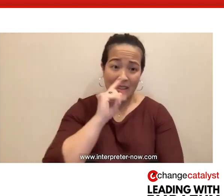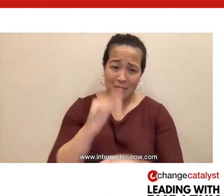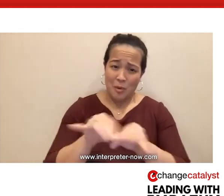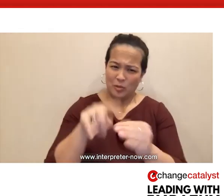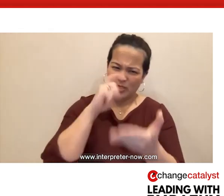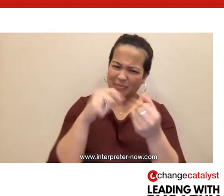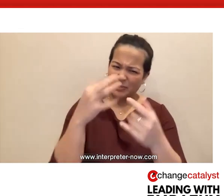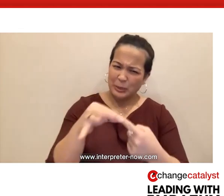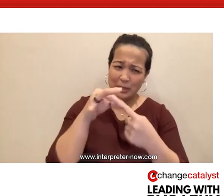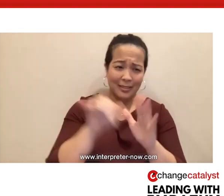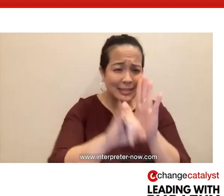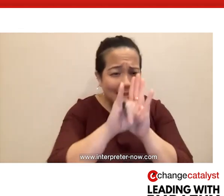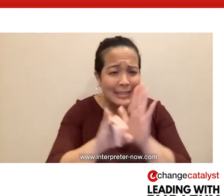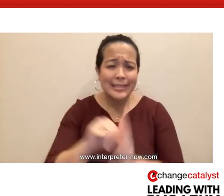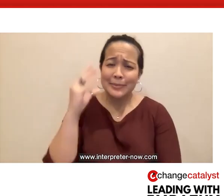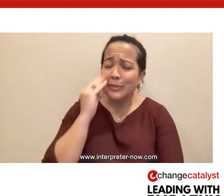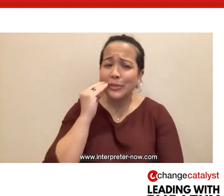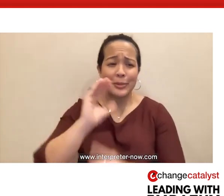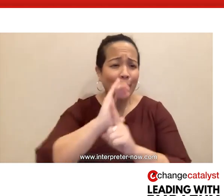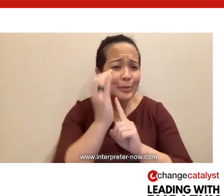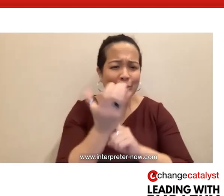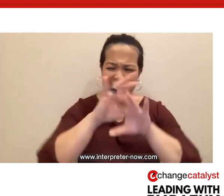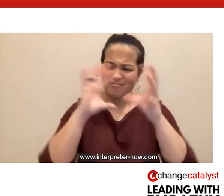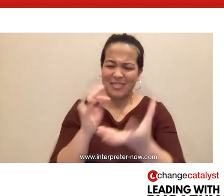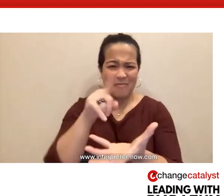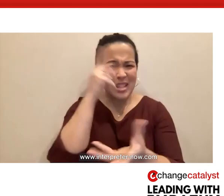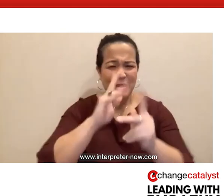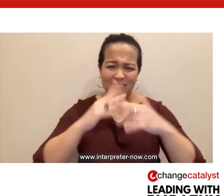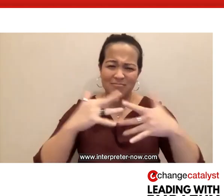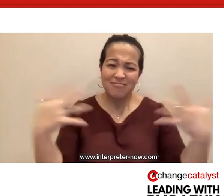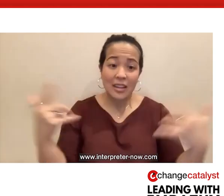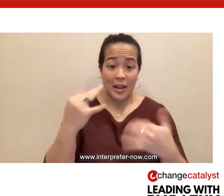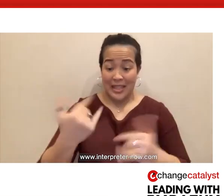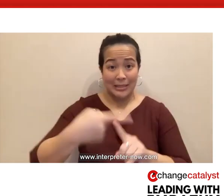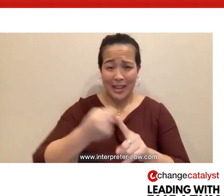the many unique identities, experiences, and cultures of Black people, through this month